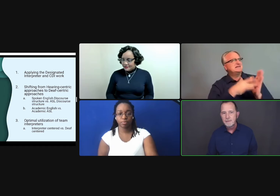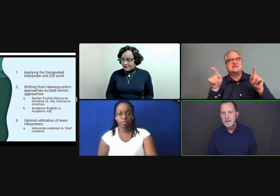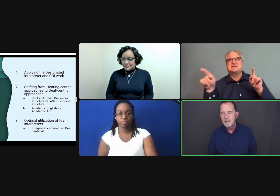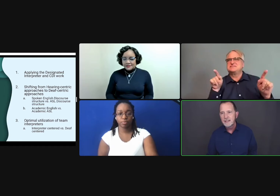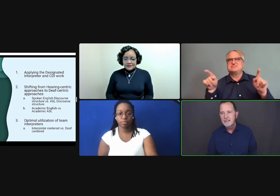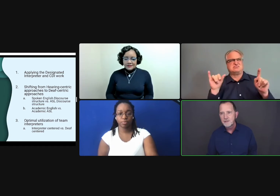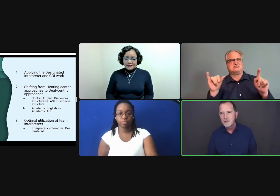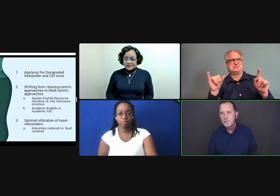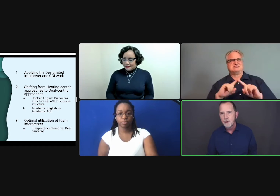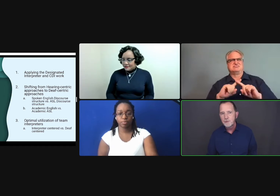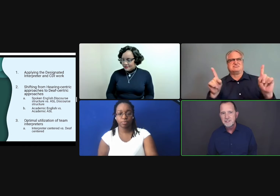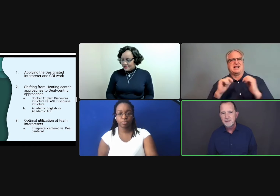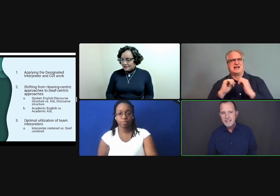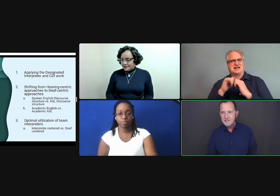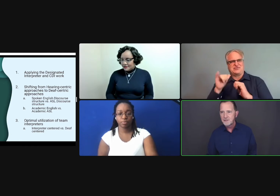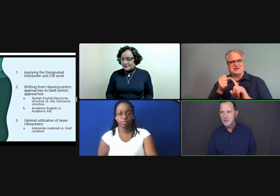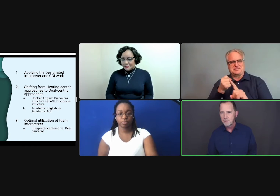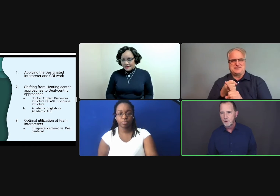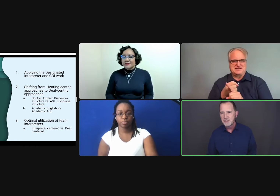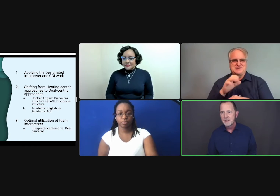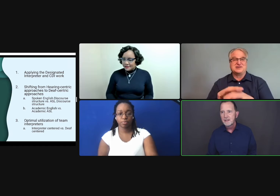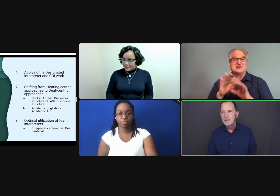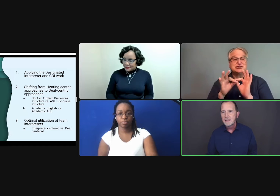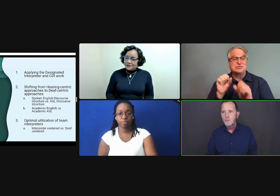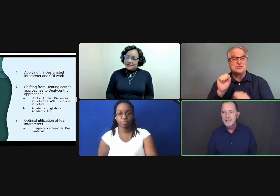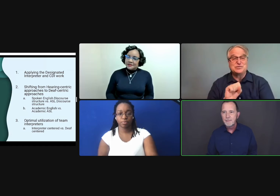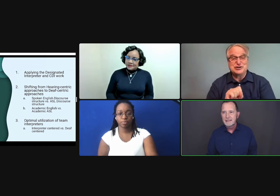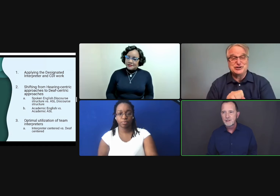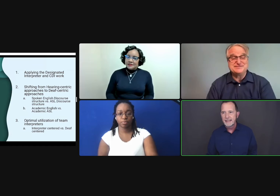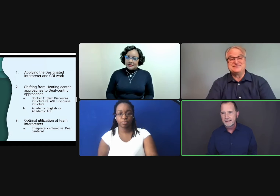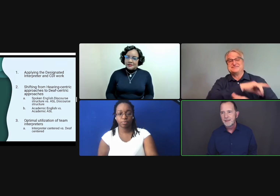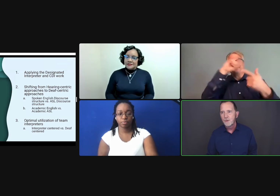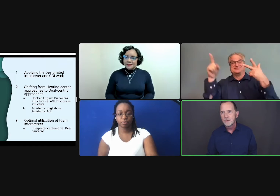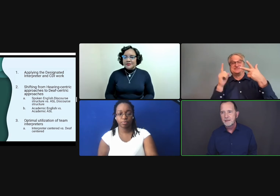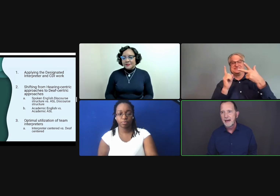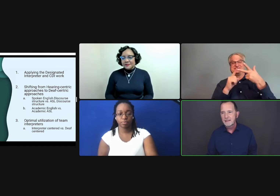from a hearing-centric approach to a deaf-centric approach and what that might look like, how it would impact